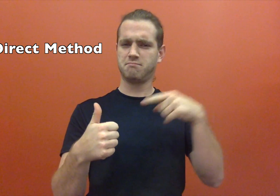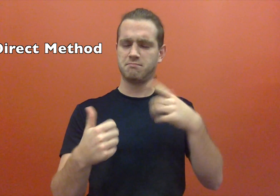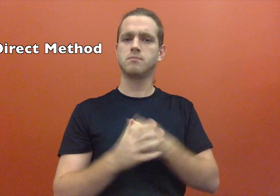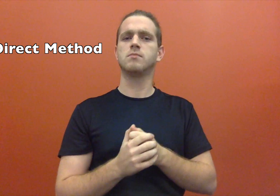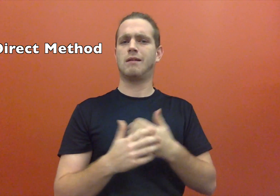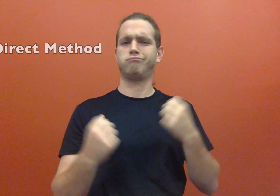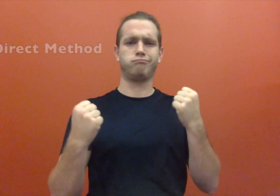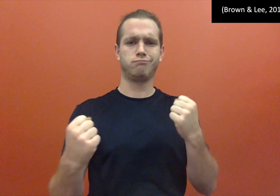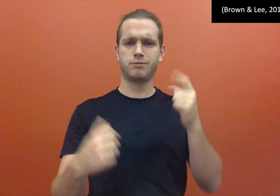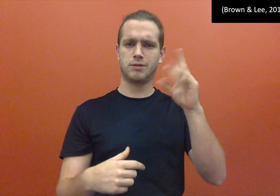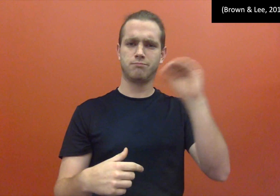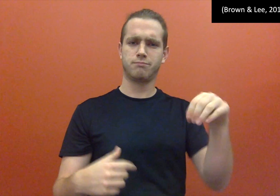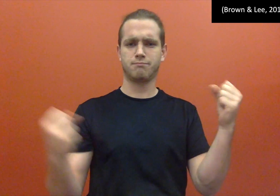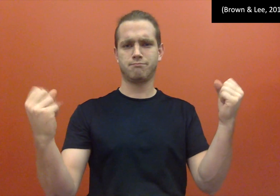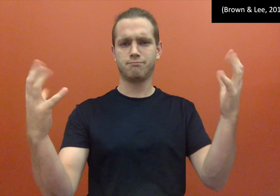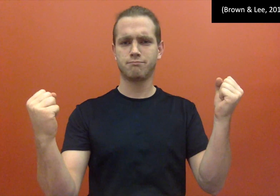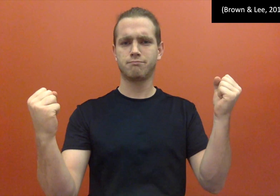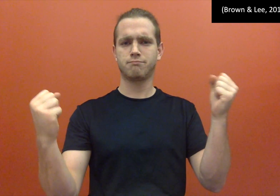It is heavily used in 100% in sign language.